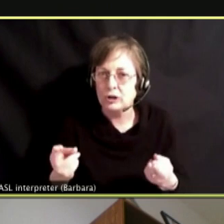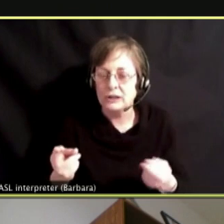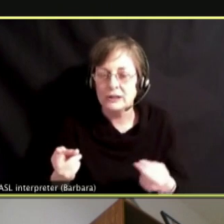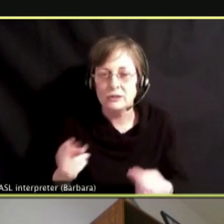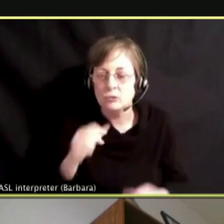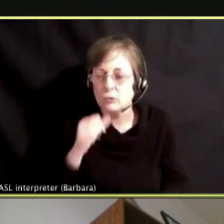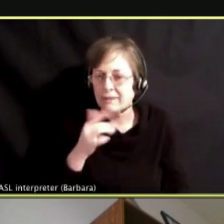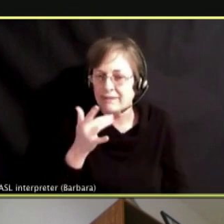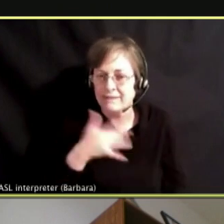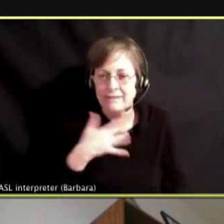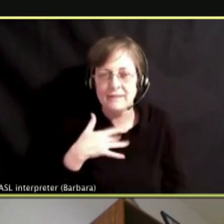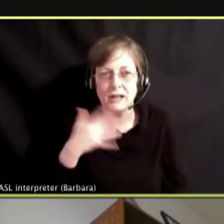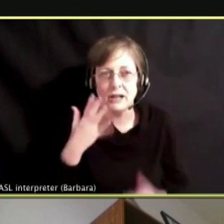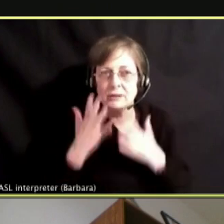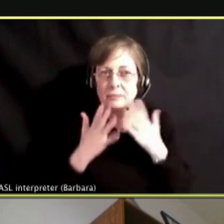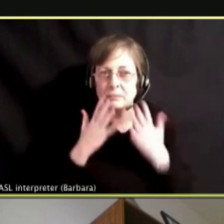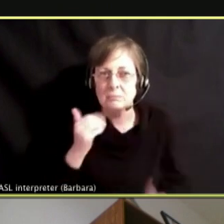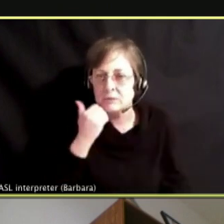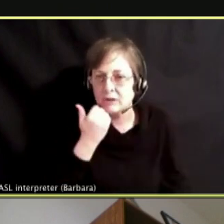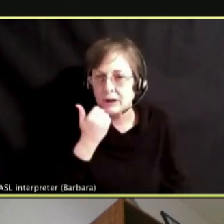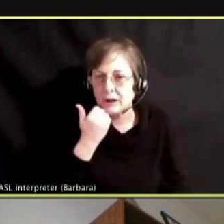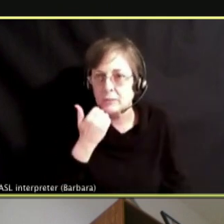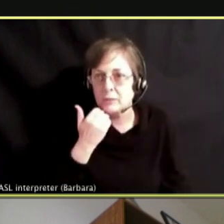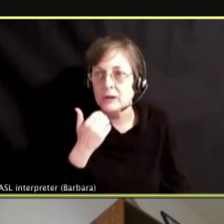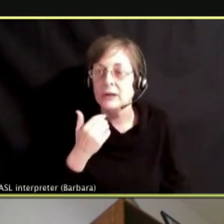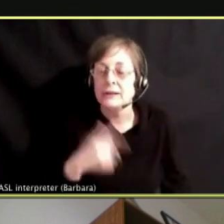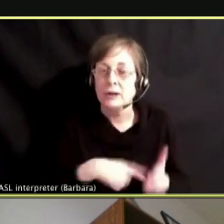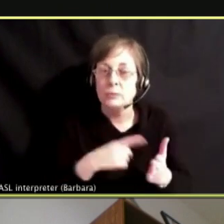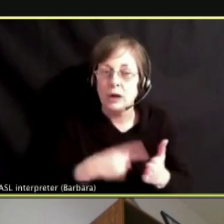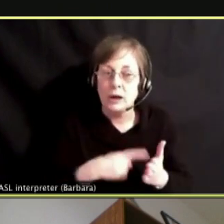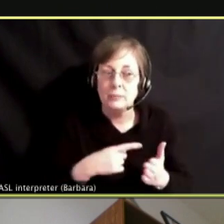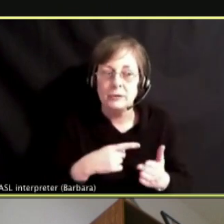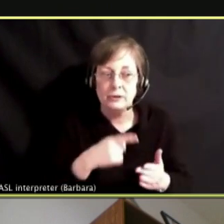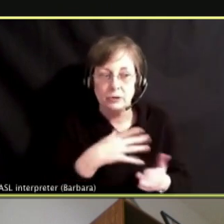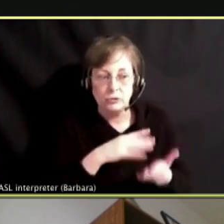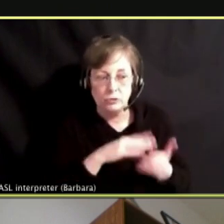SO THE ISSUES IT'S NOT JUST THE SHAME OF THE STUDENTS BUT THE SHAME OF THE FAMILY.